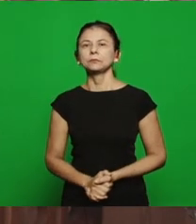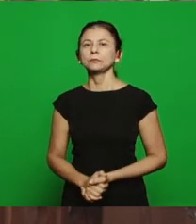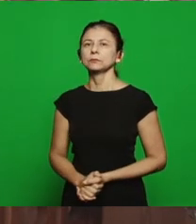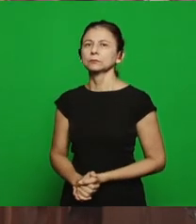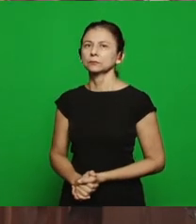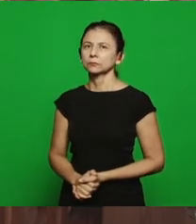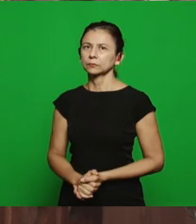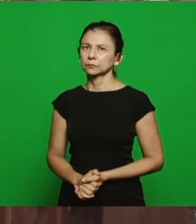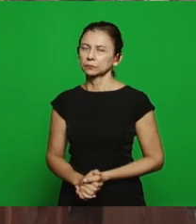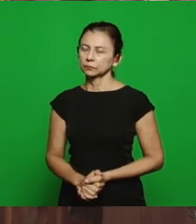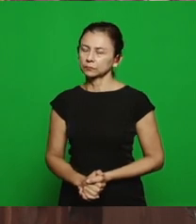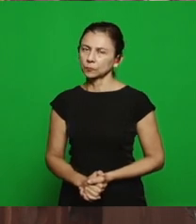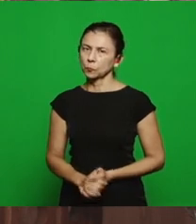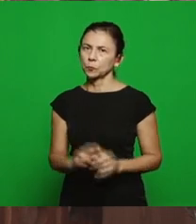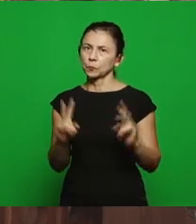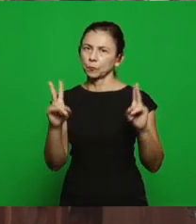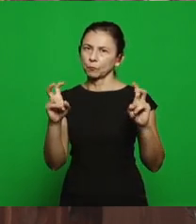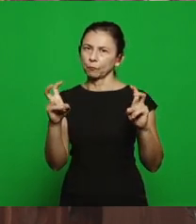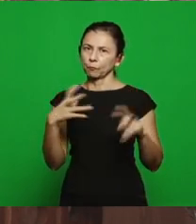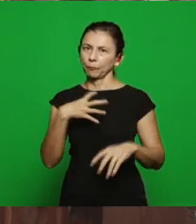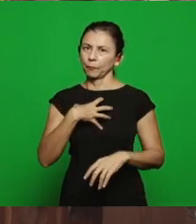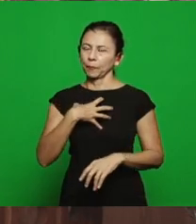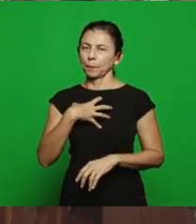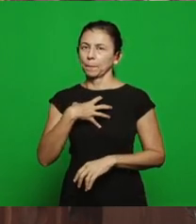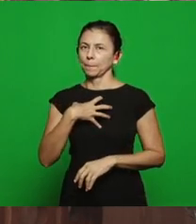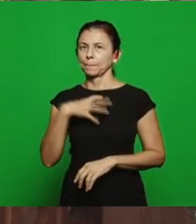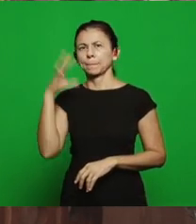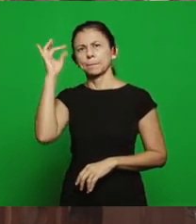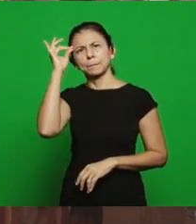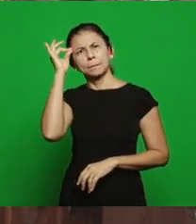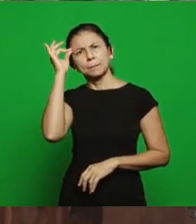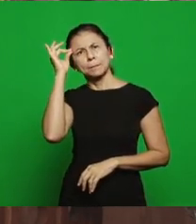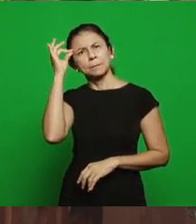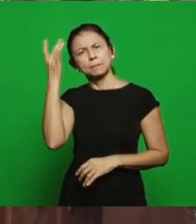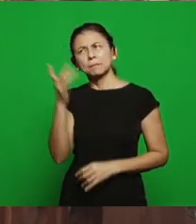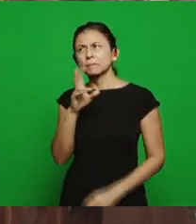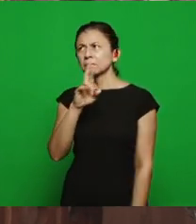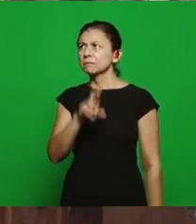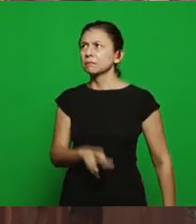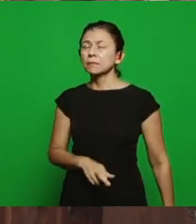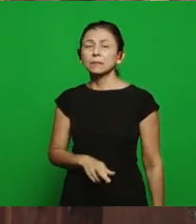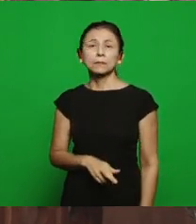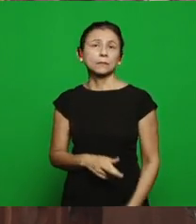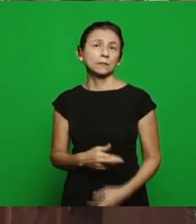the spiritual side, reason is human need